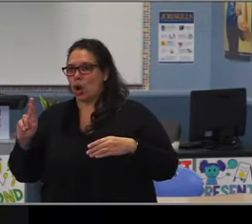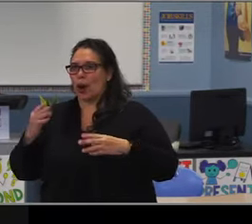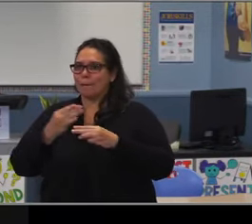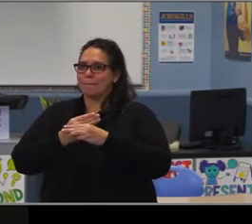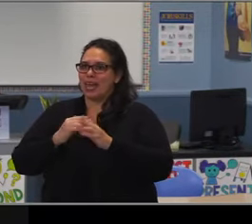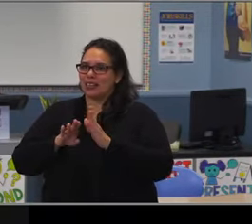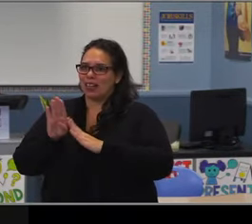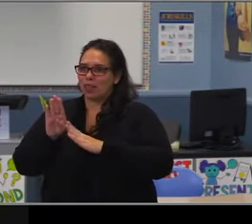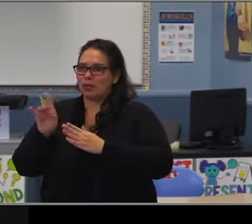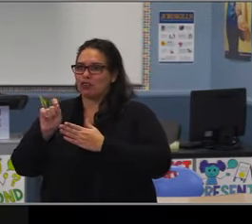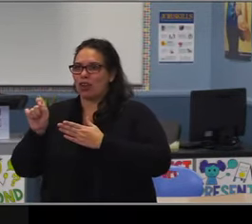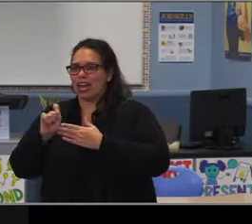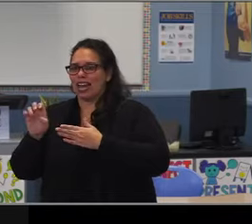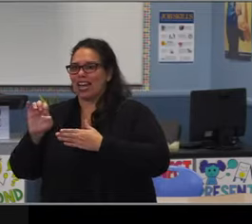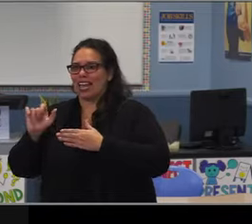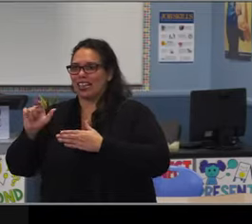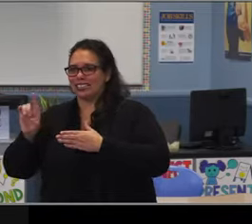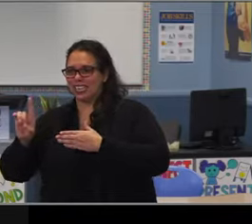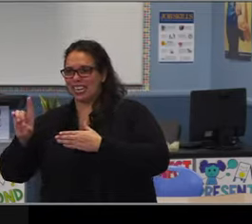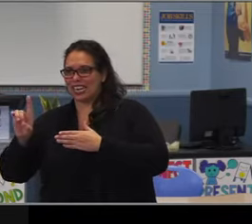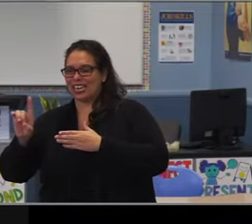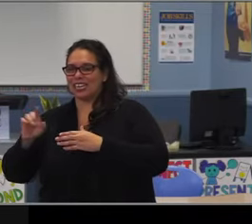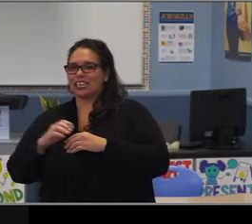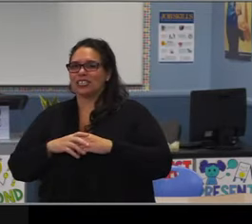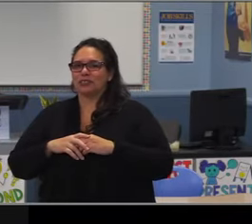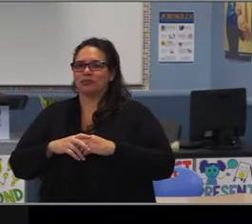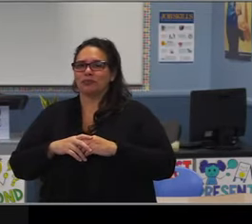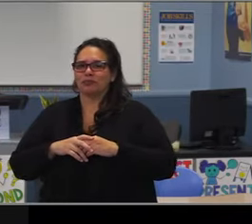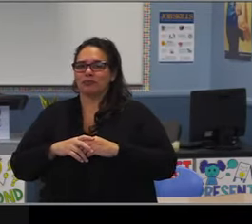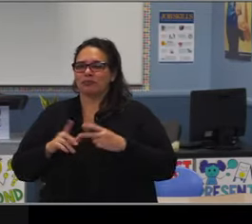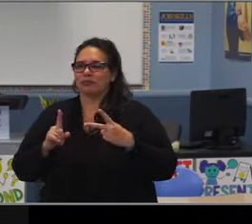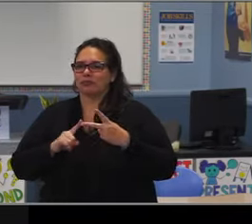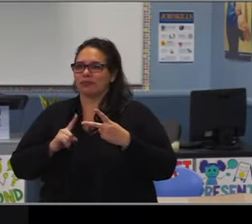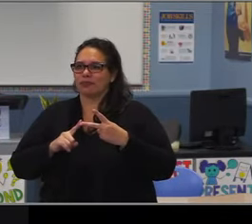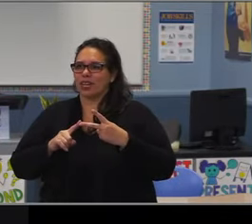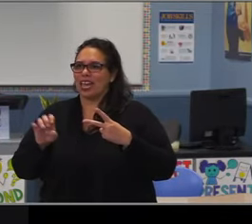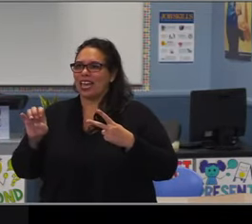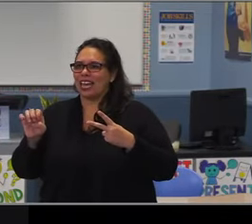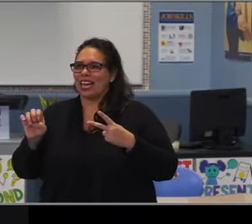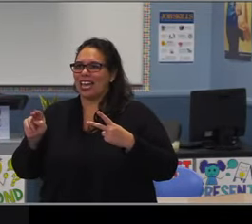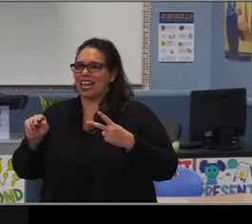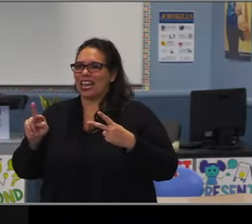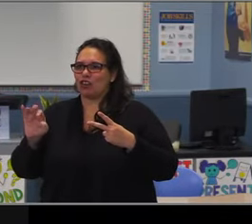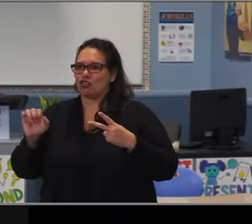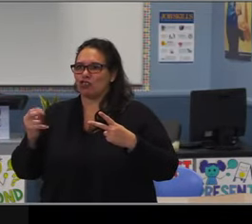So knowing the role that electives play for both intervention and for preparation for high school selection,